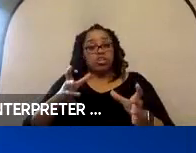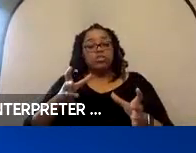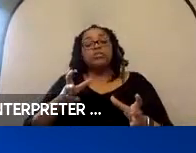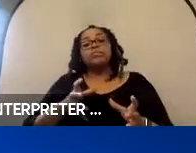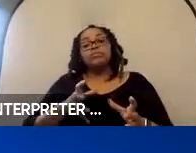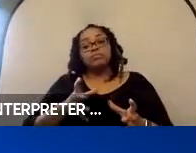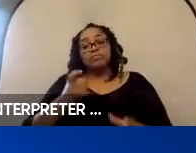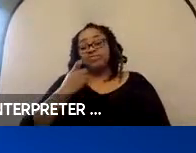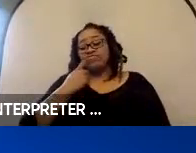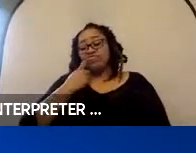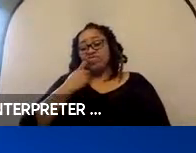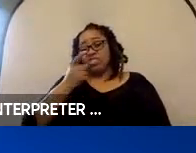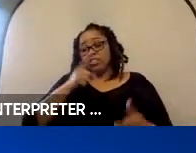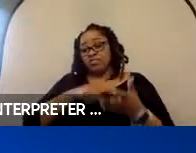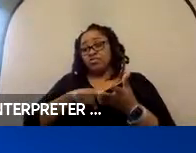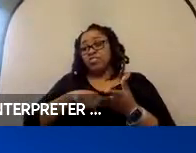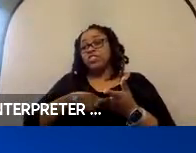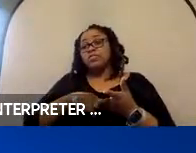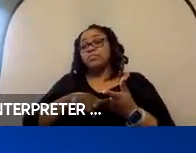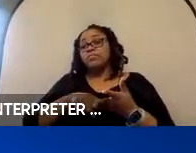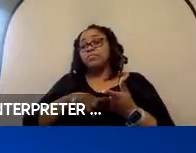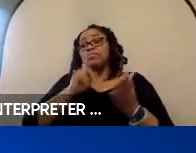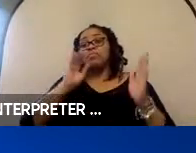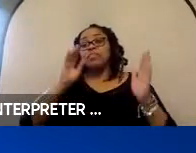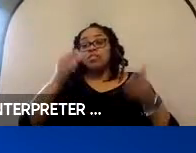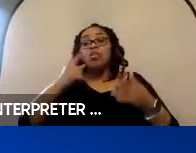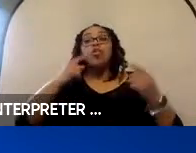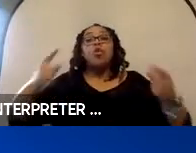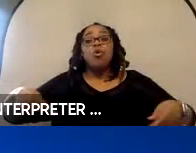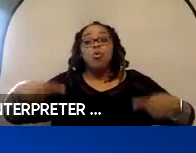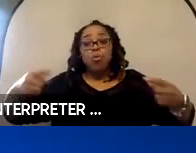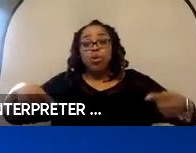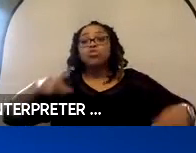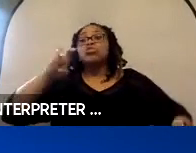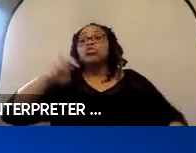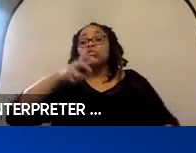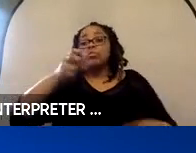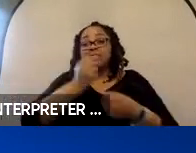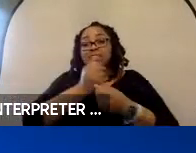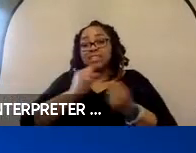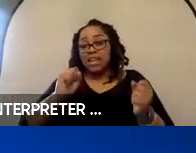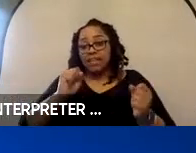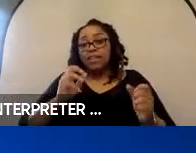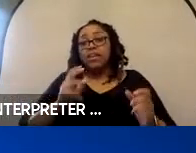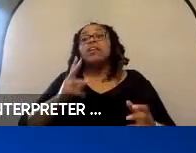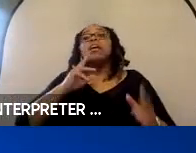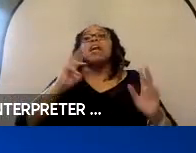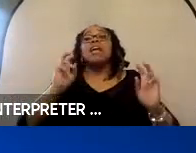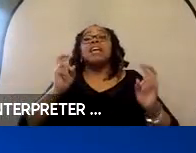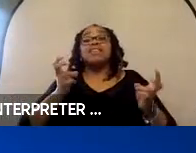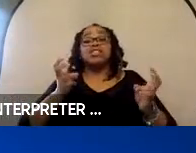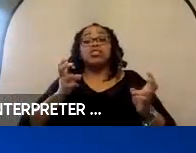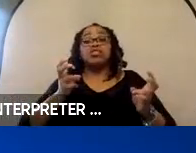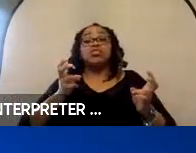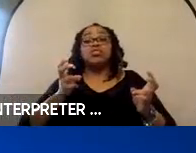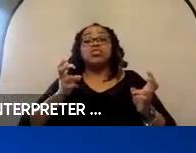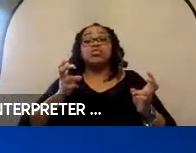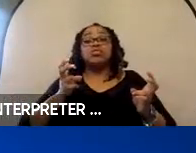research efforts have focused on wheelchair transportation safety, safety issues and autonomous